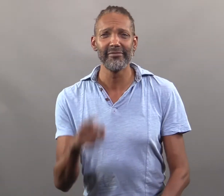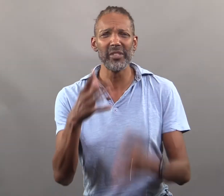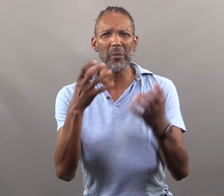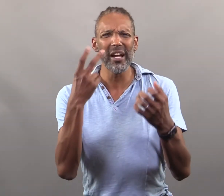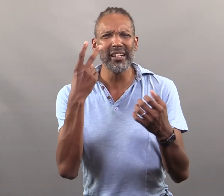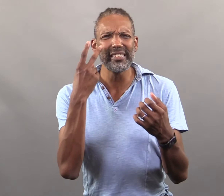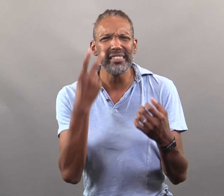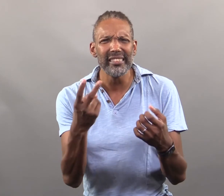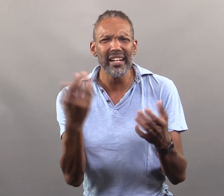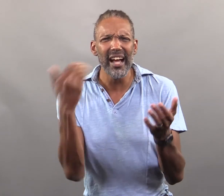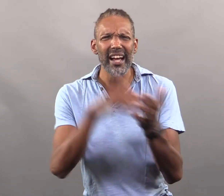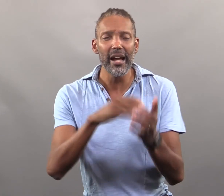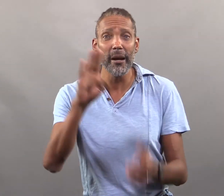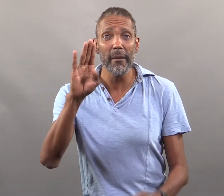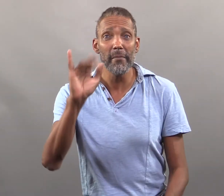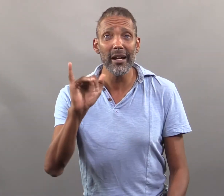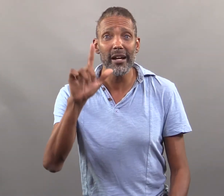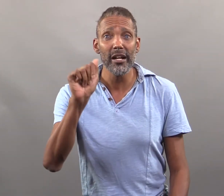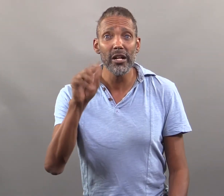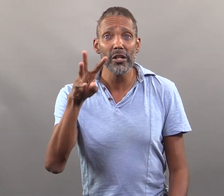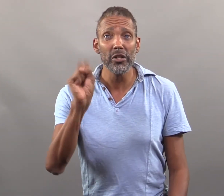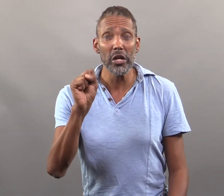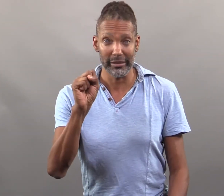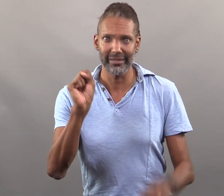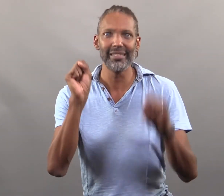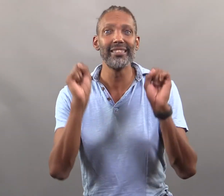Do you want to see the bylaws? Yes, it is available.